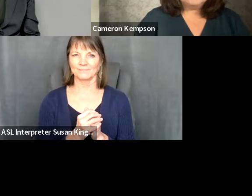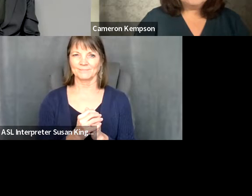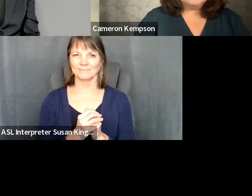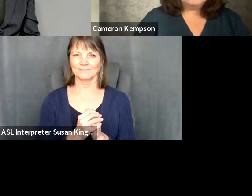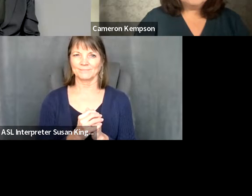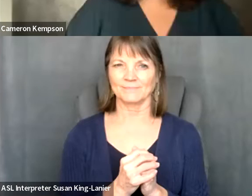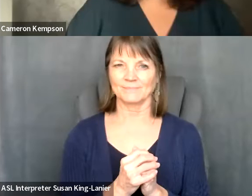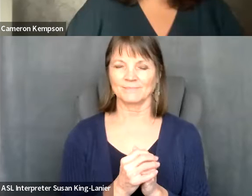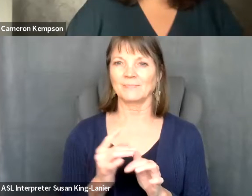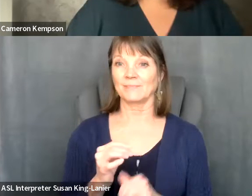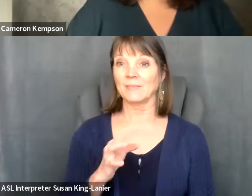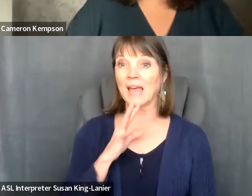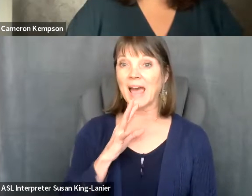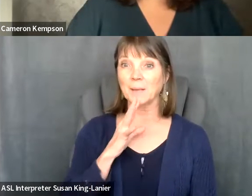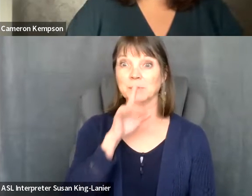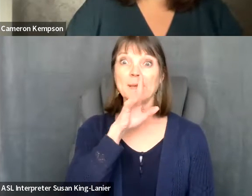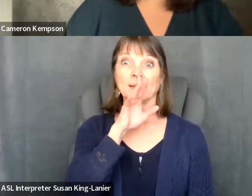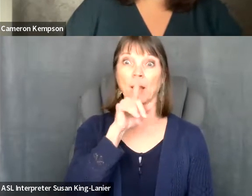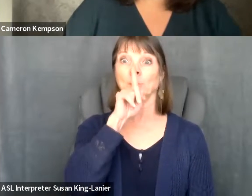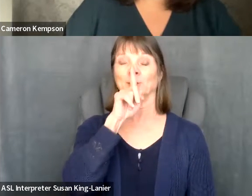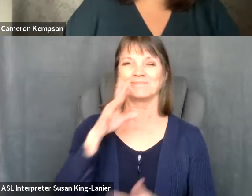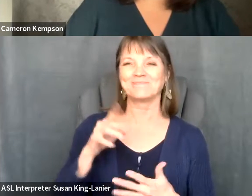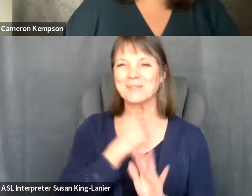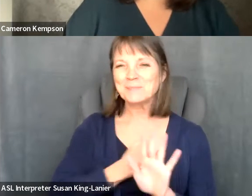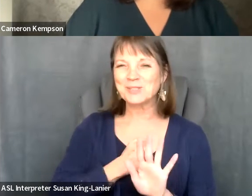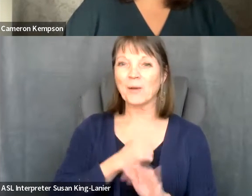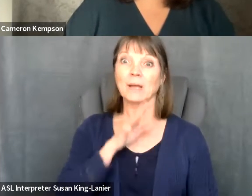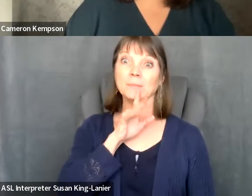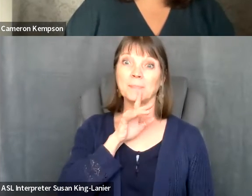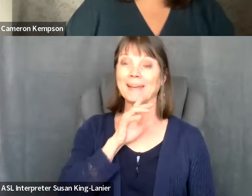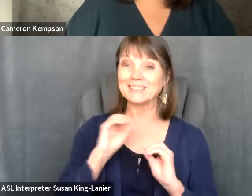Kelly Crosbie: I'm speaking on mute, I keep. I'm sorry that's a that's a really interesting